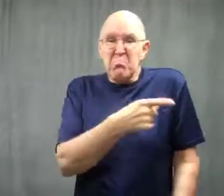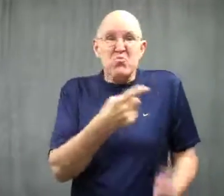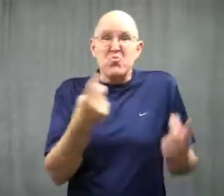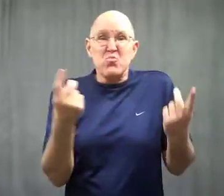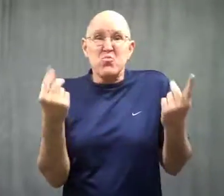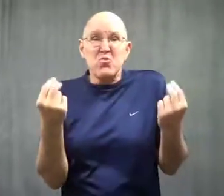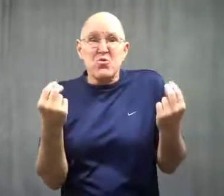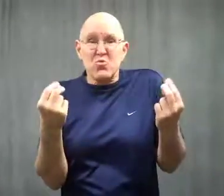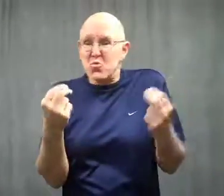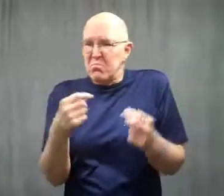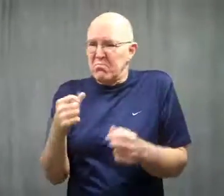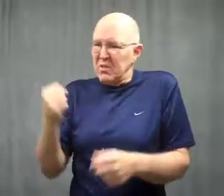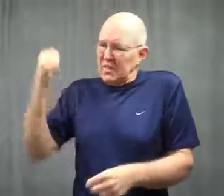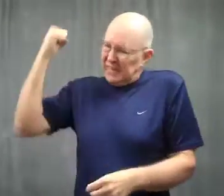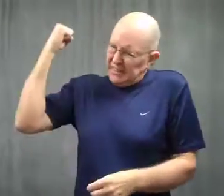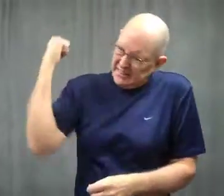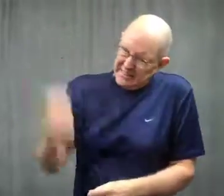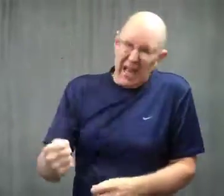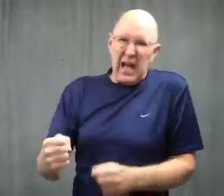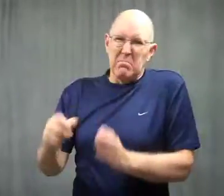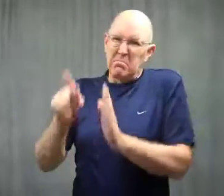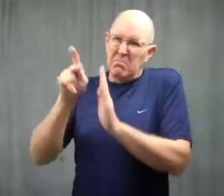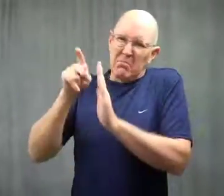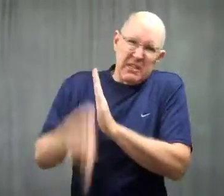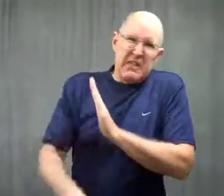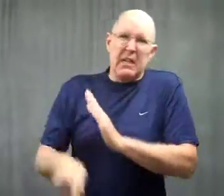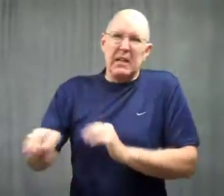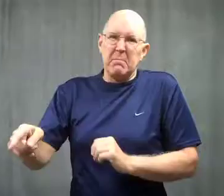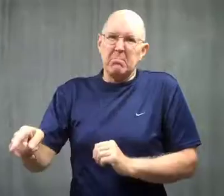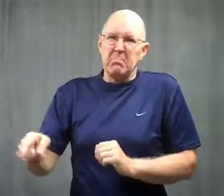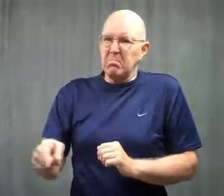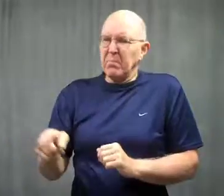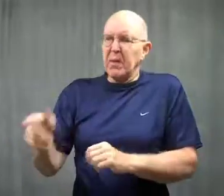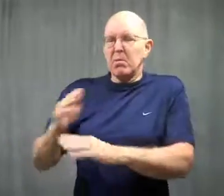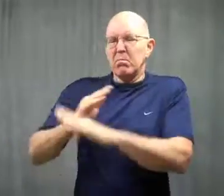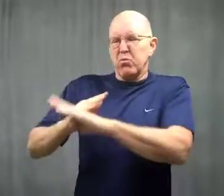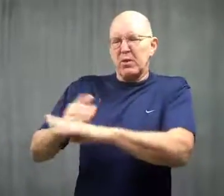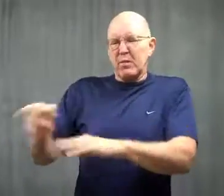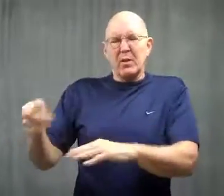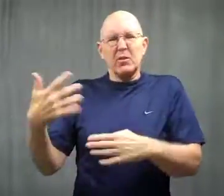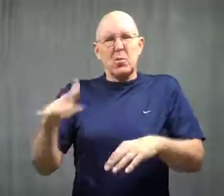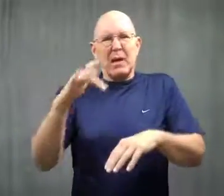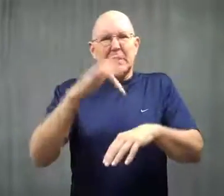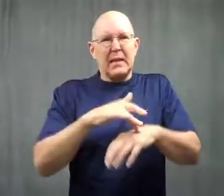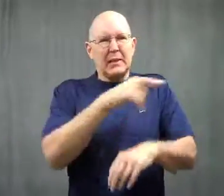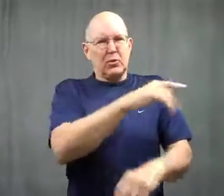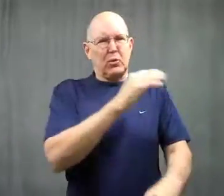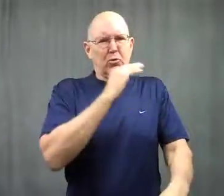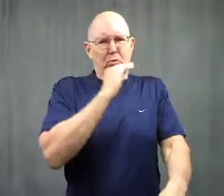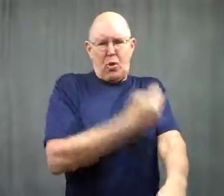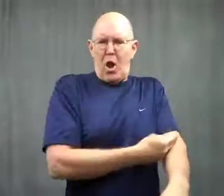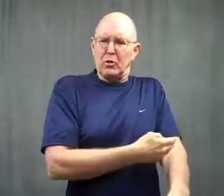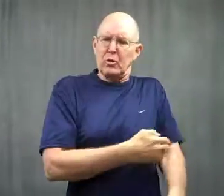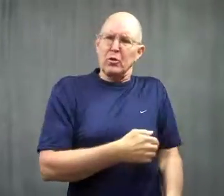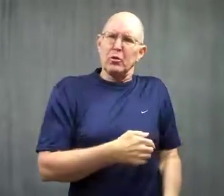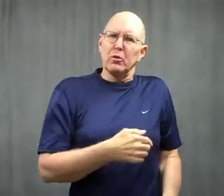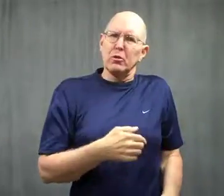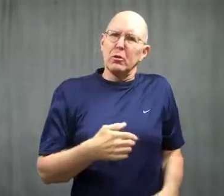She stabbed and killed him to protect her daughter.